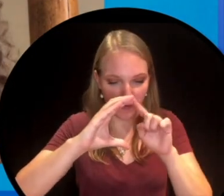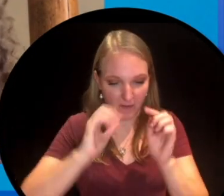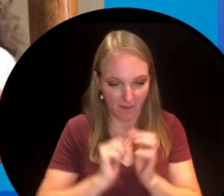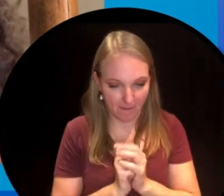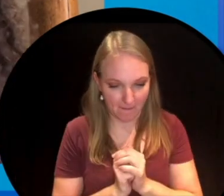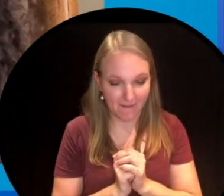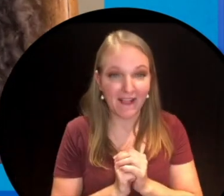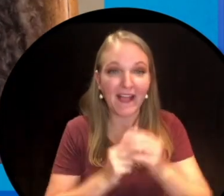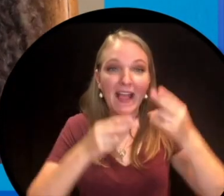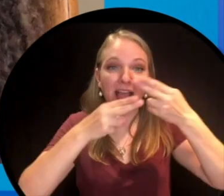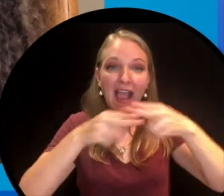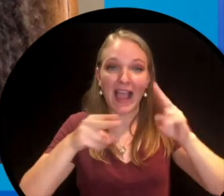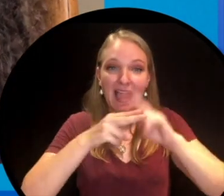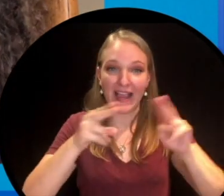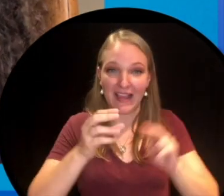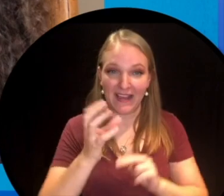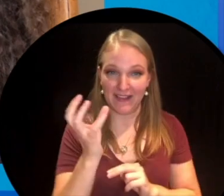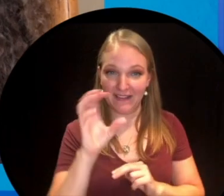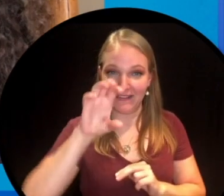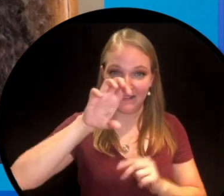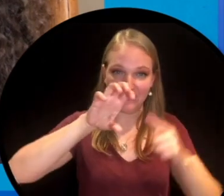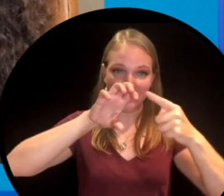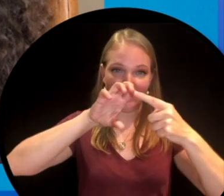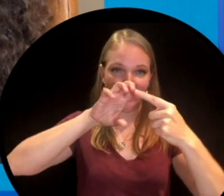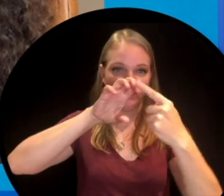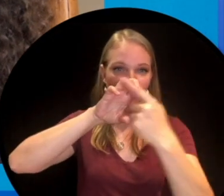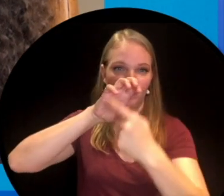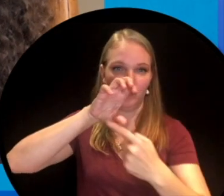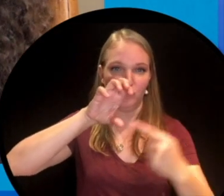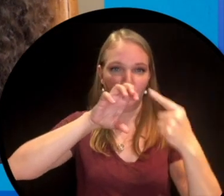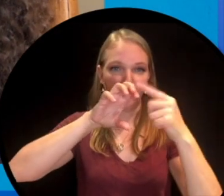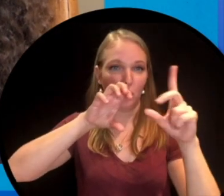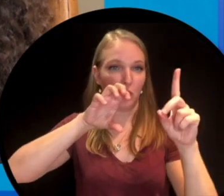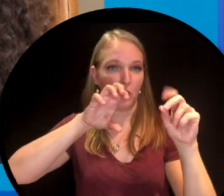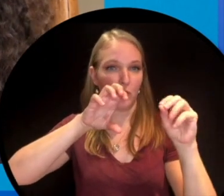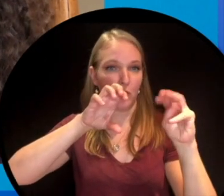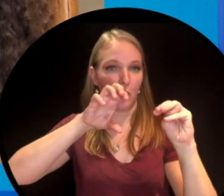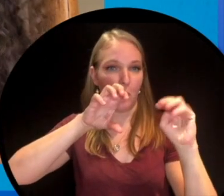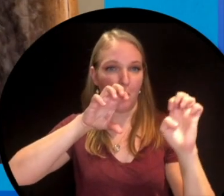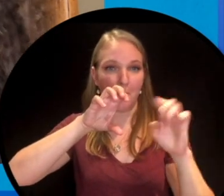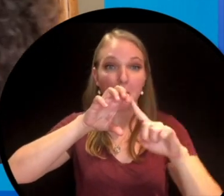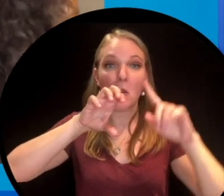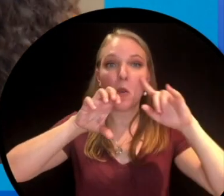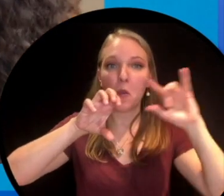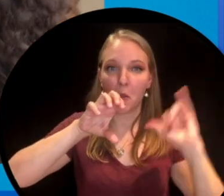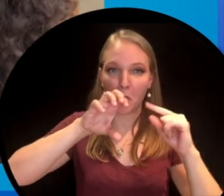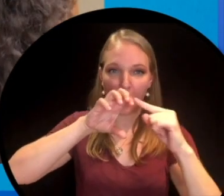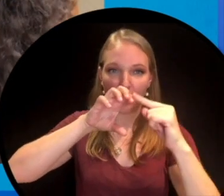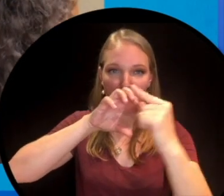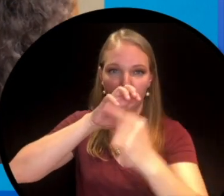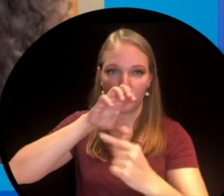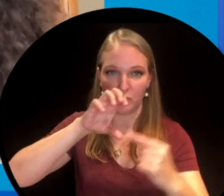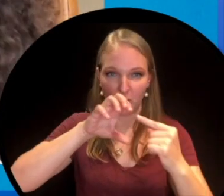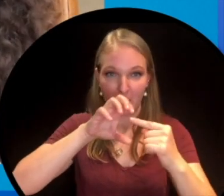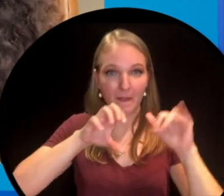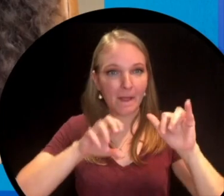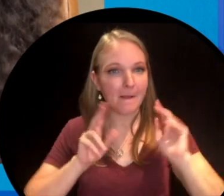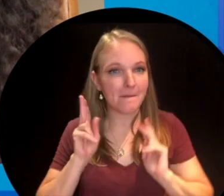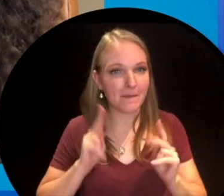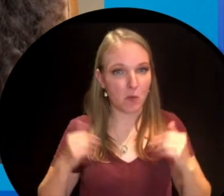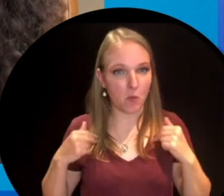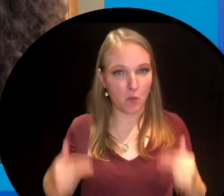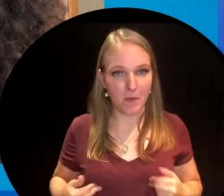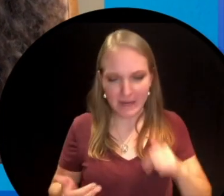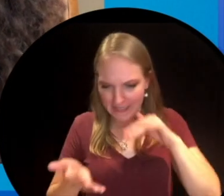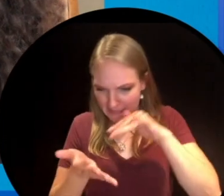in the wide domed shape of the end of an egg and it was in studying circles and domes